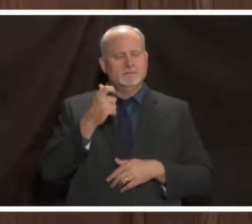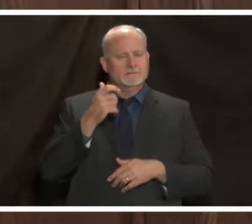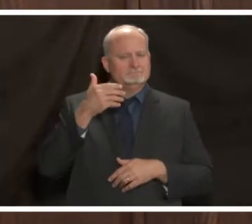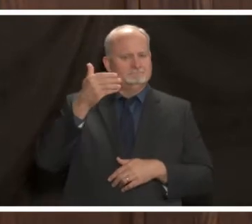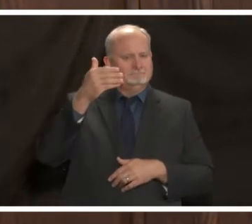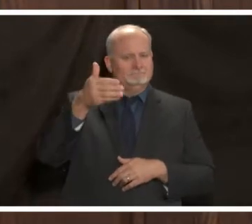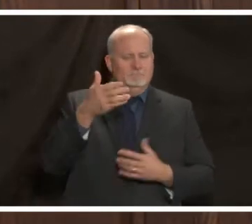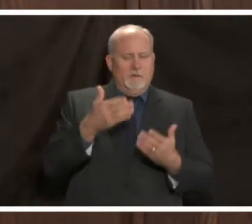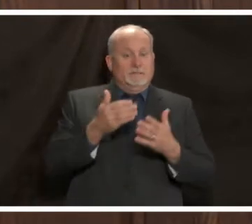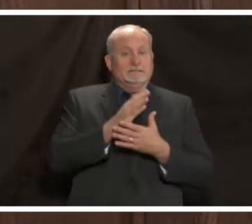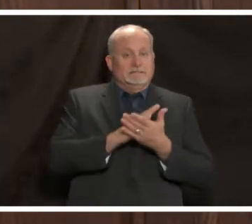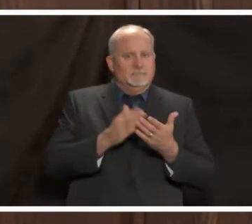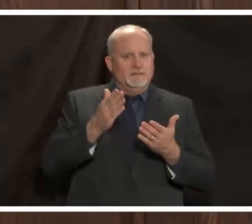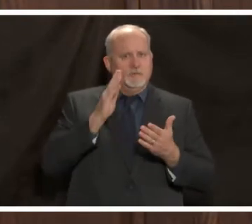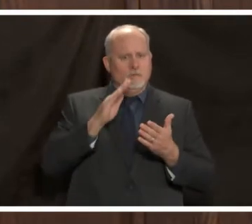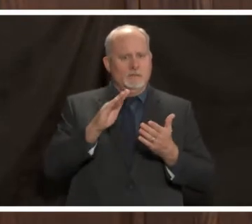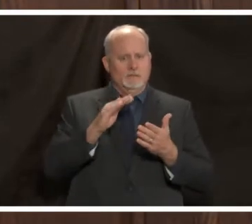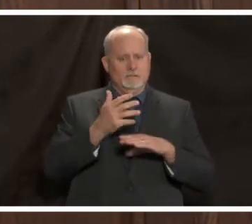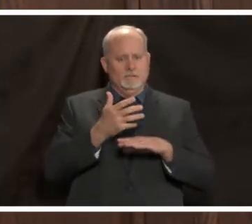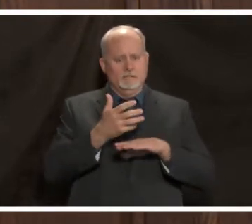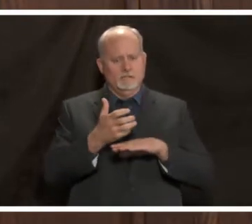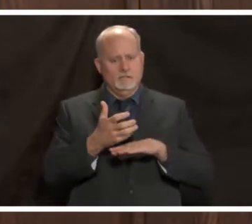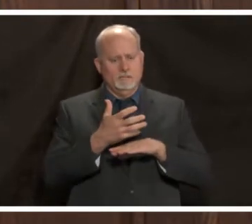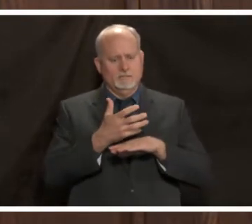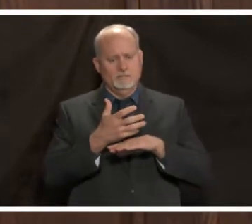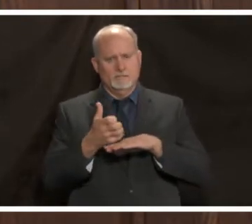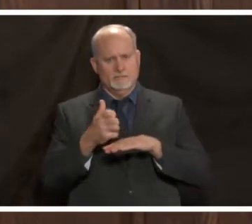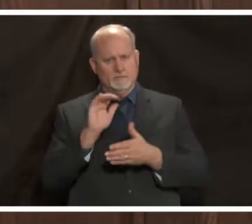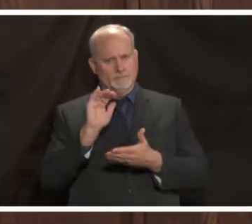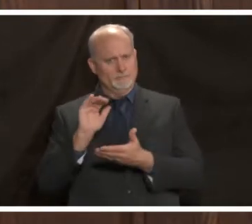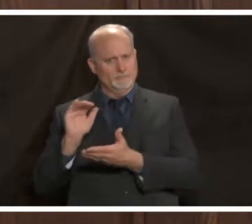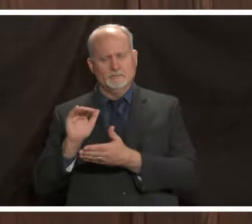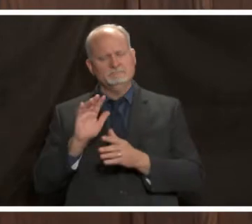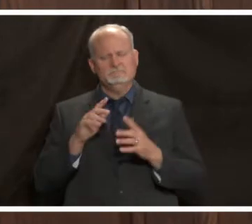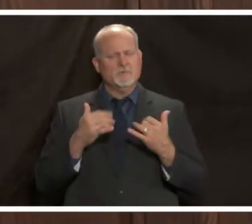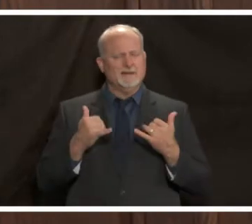items that we need to care for patients so right now we're okay but that could change in the future